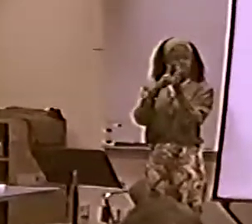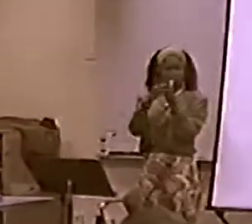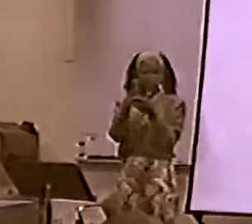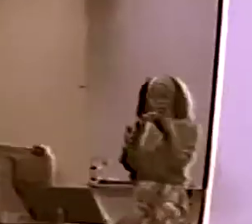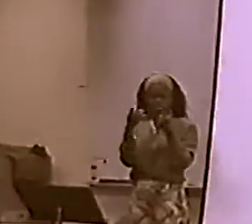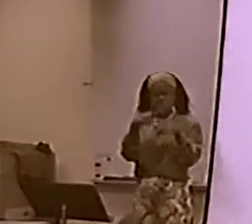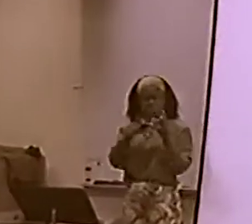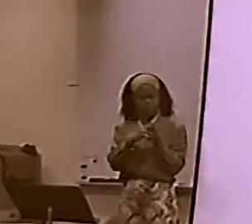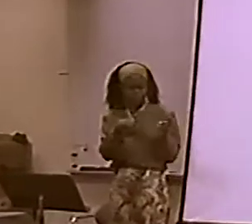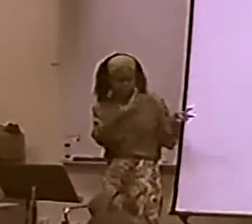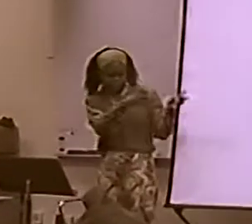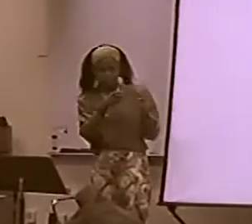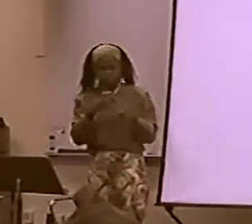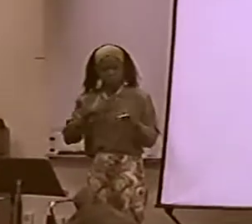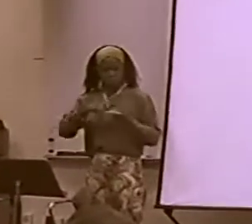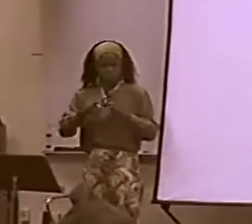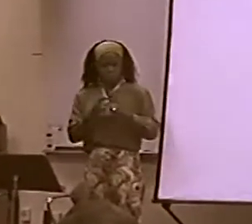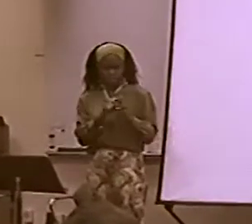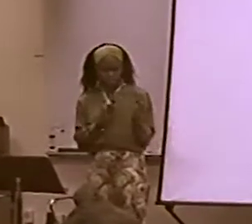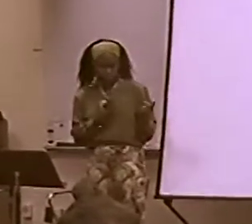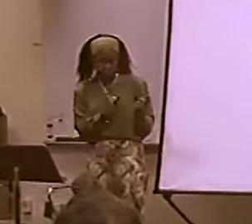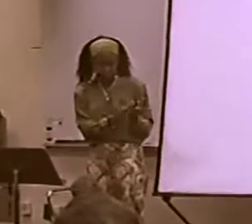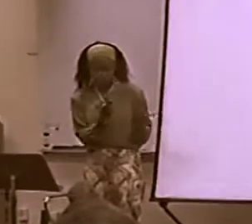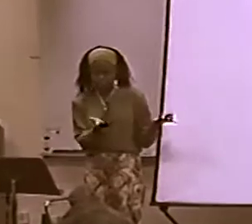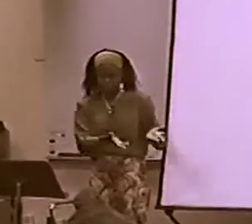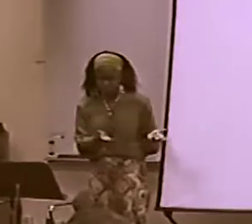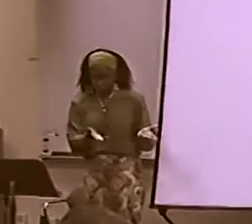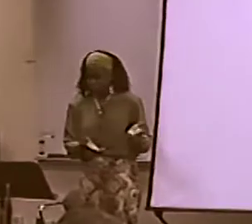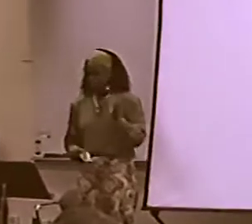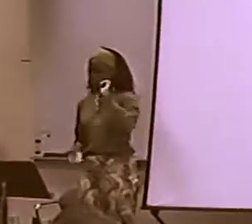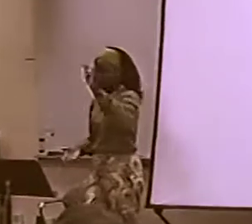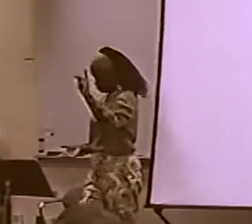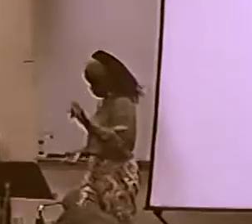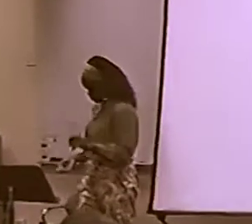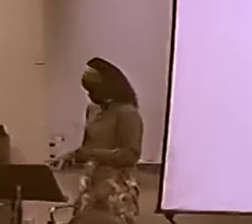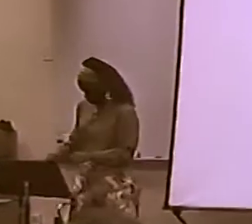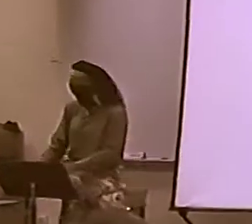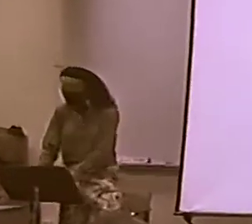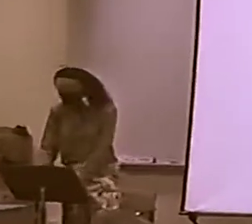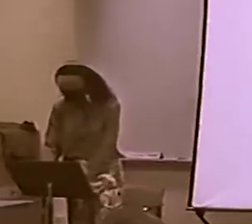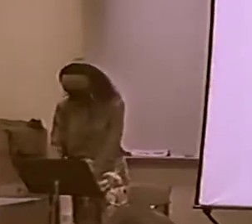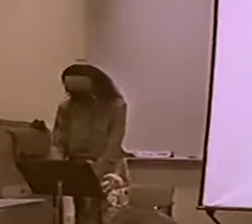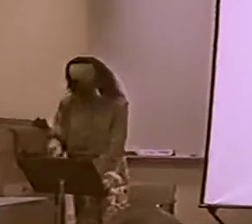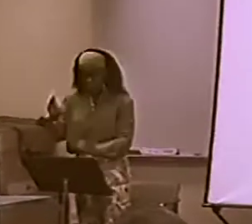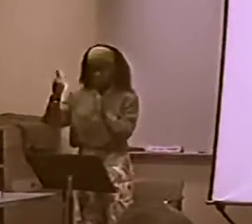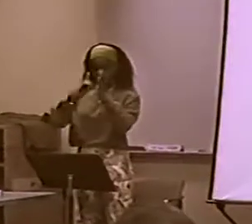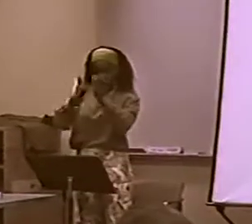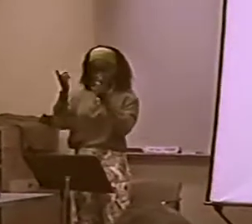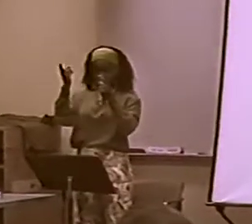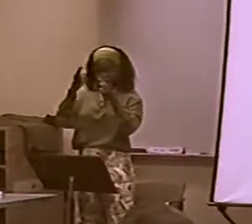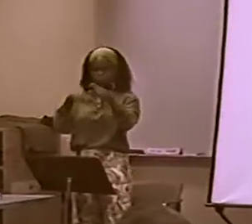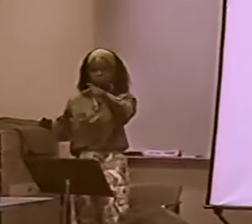THAT SIGN LANGUAGE I TALKED ABOUT ... IS NOT THE SAME AS... ...IN THIS PLAY. YOU'RE RIGHT.